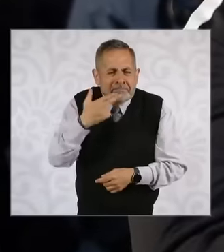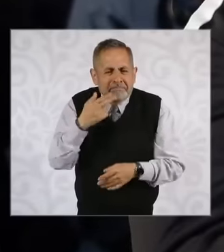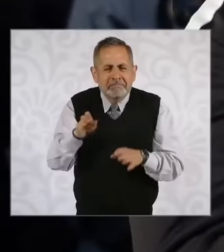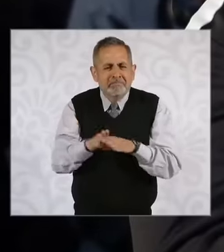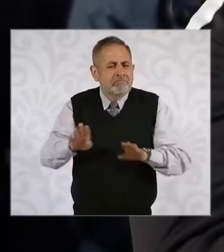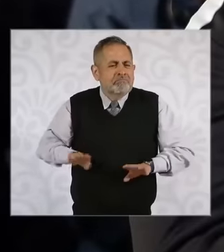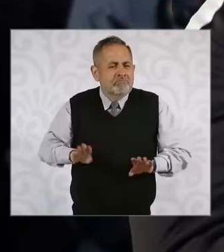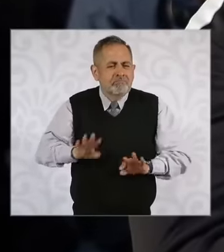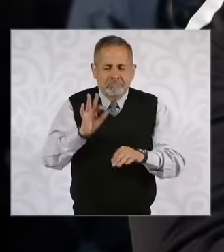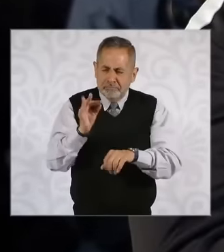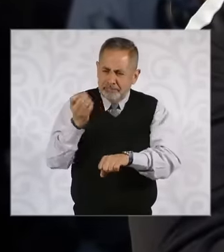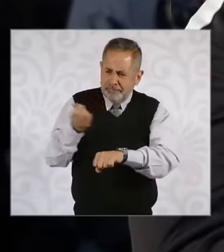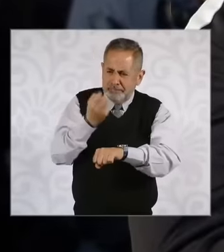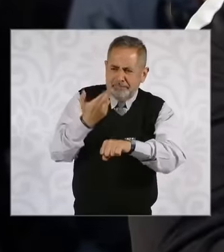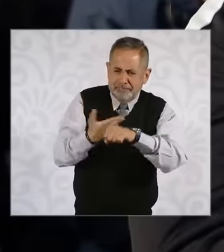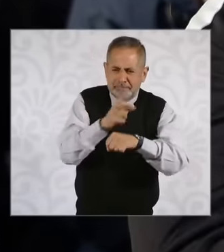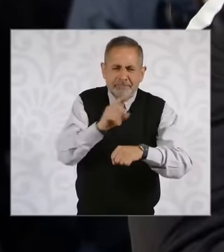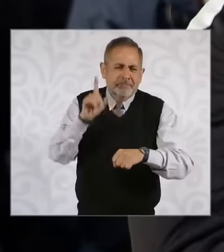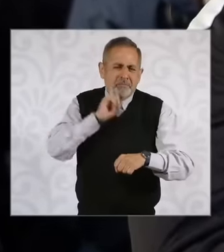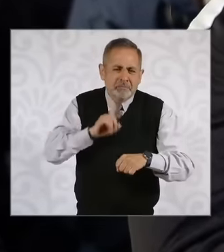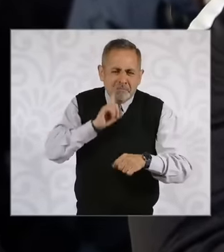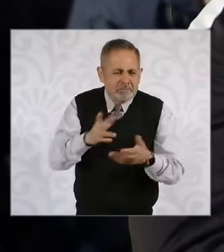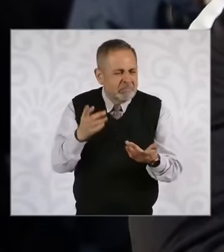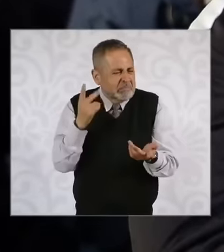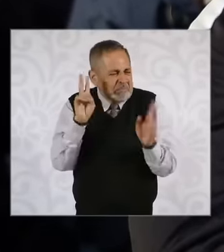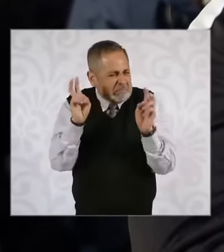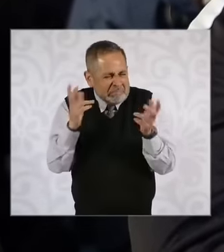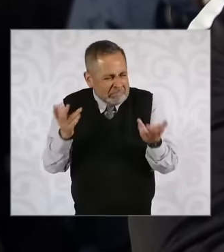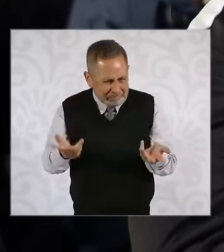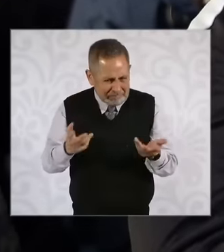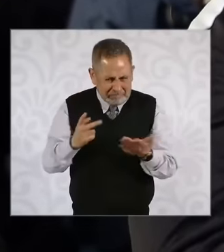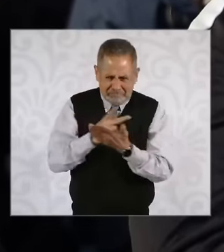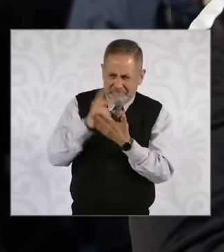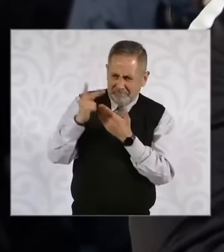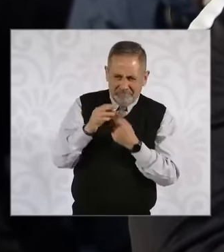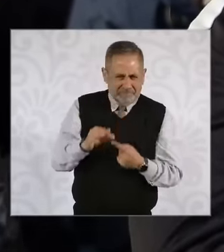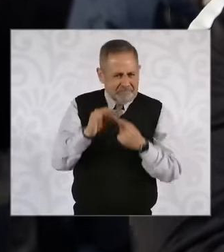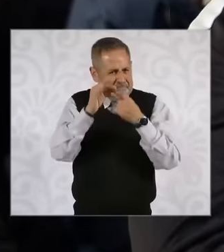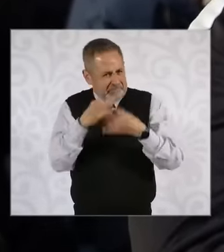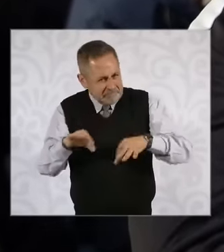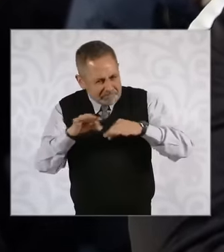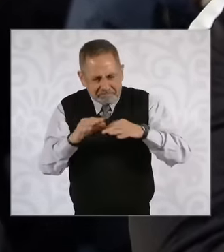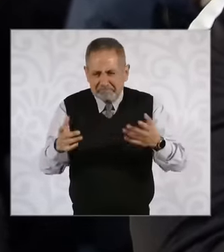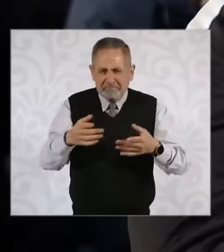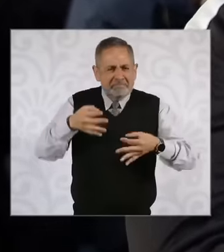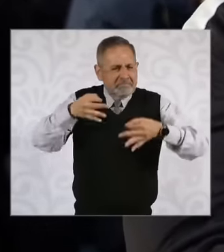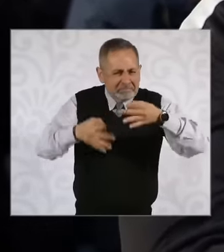women if there are going to be special programs the legal part all of